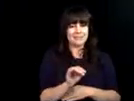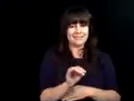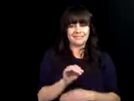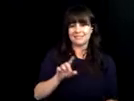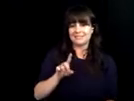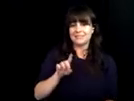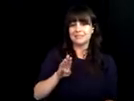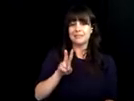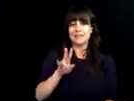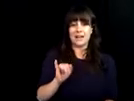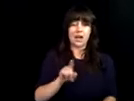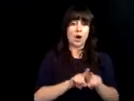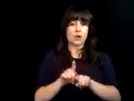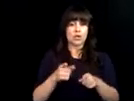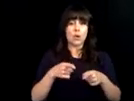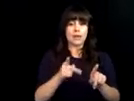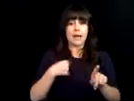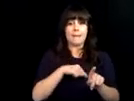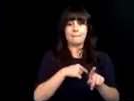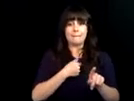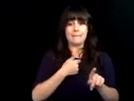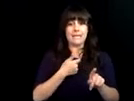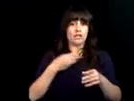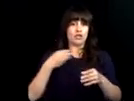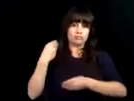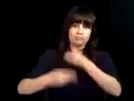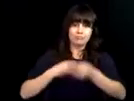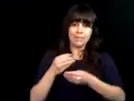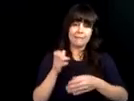day I hope to open up my own phone company.